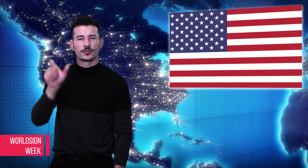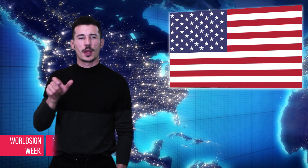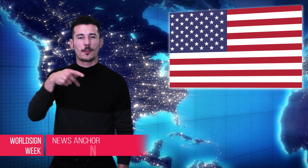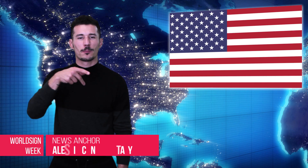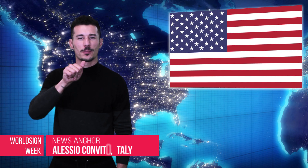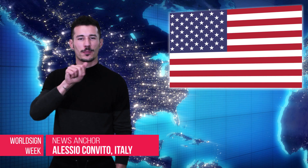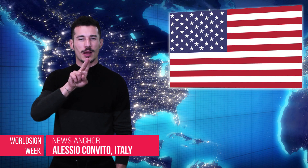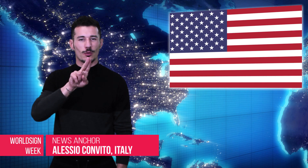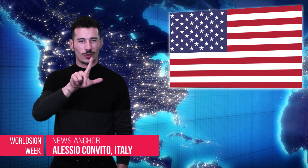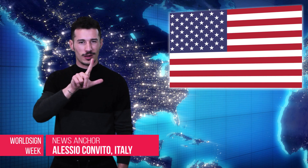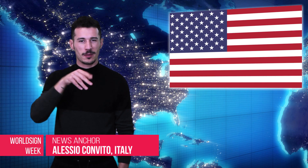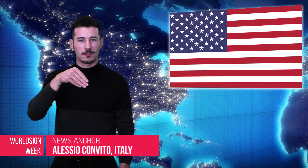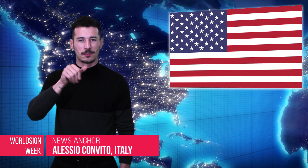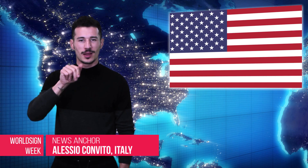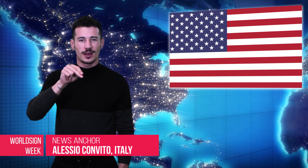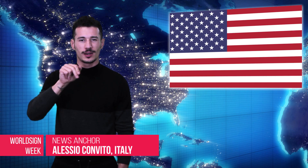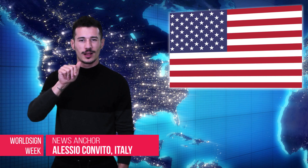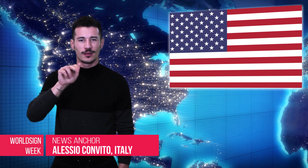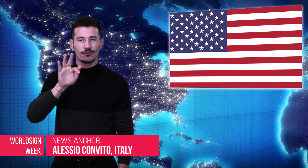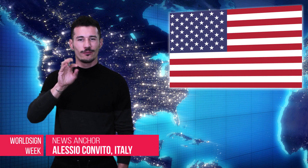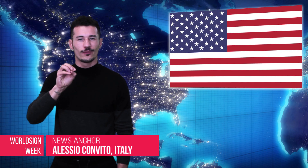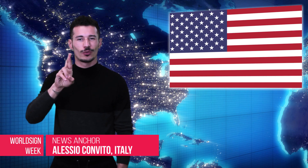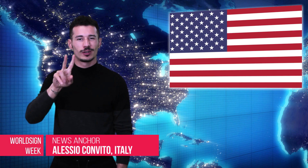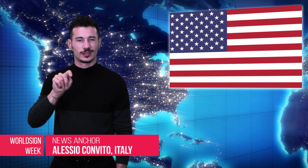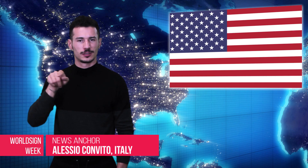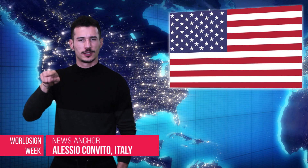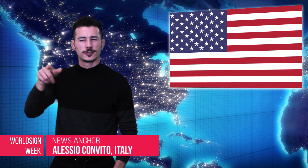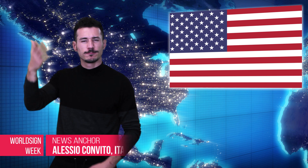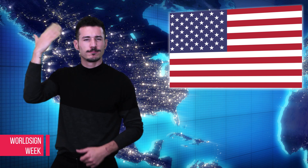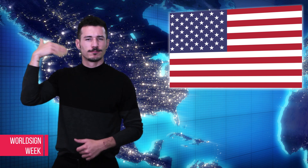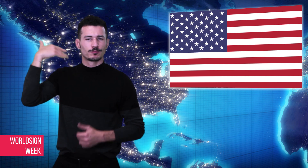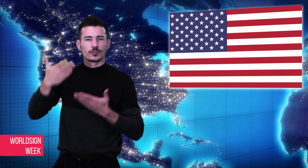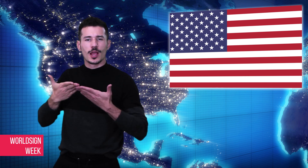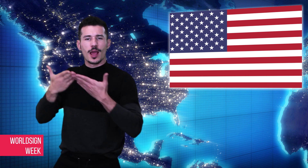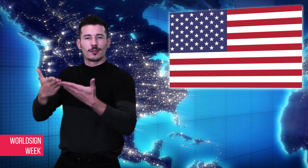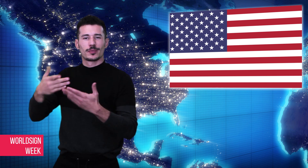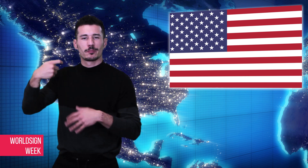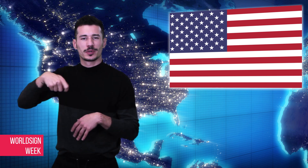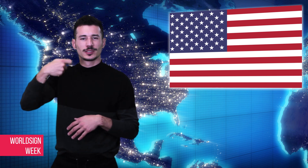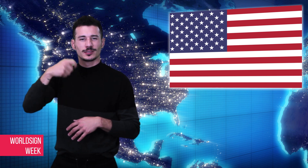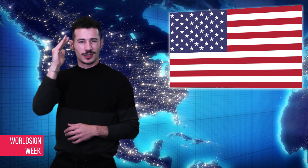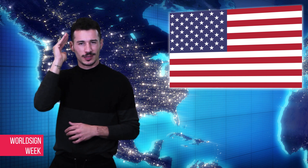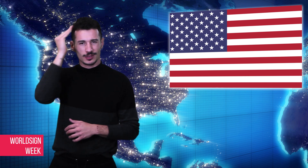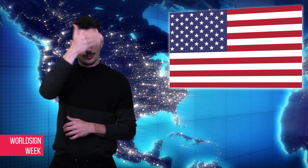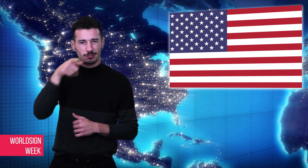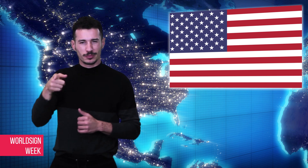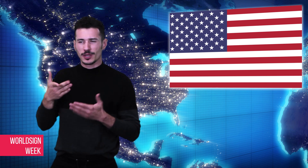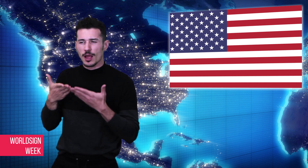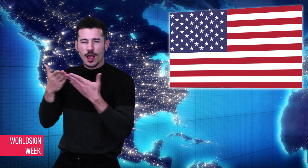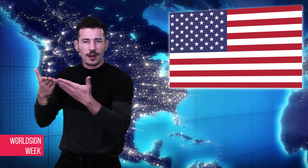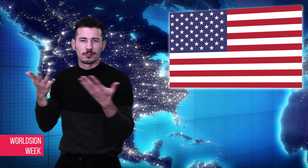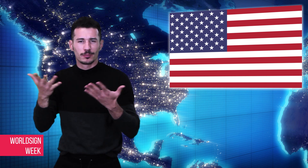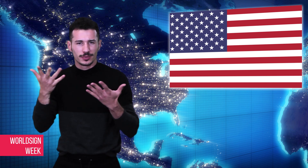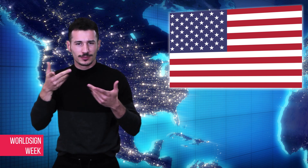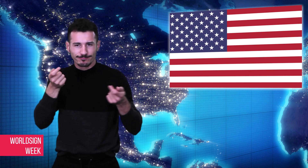Alessio: Paul Manafort, former campaign manager of U.S. president Donald Trump,